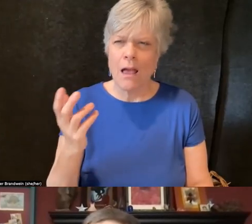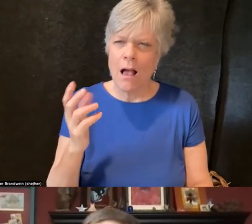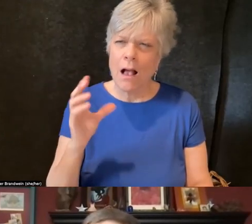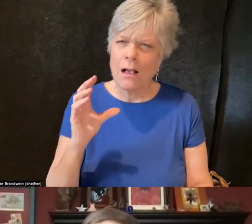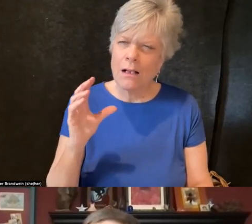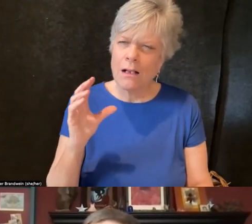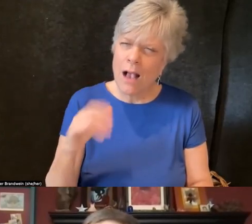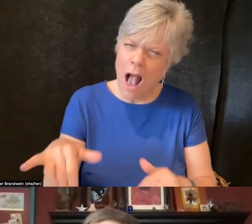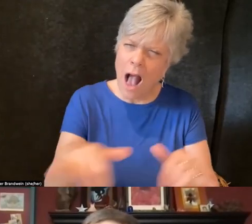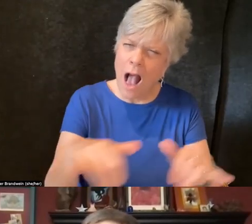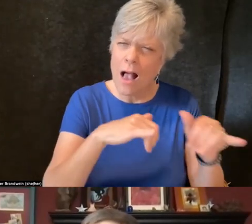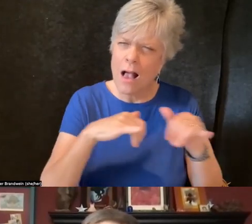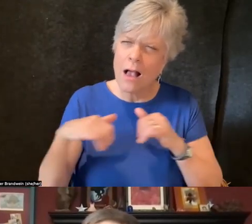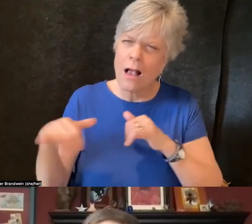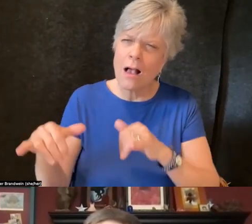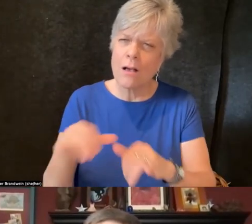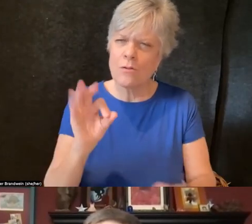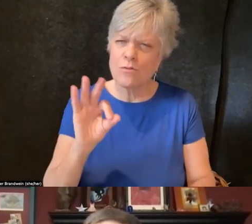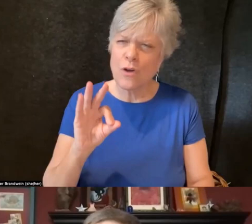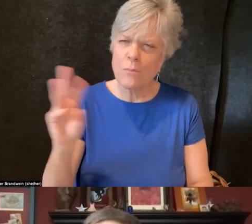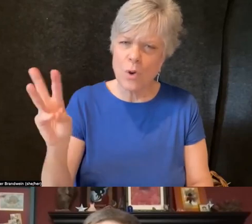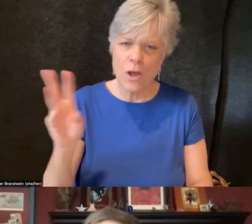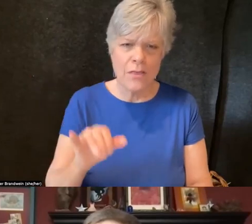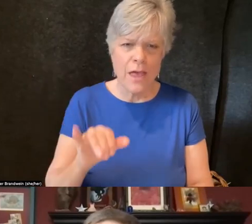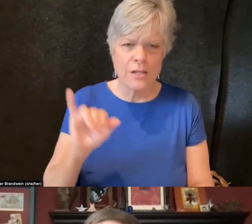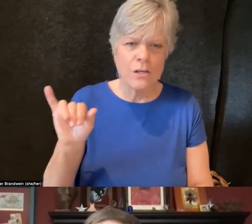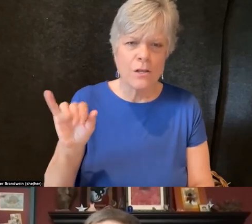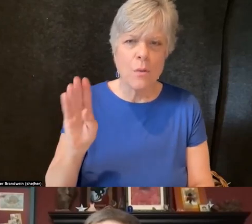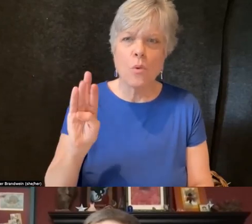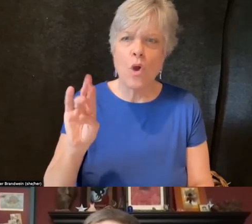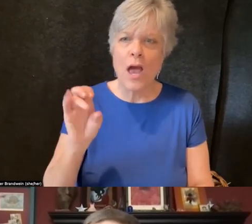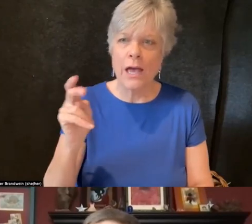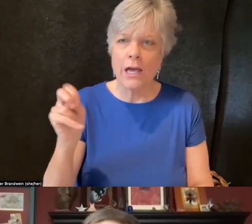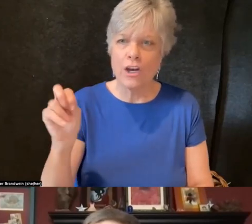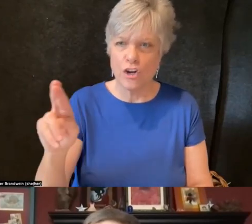And that's the Bronfenbrenner ecological systems theory.